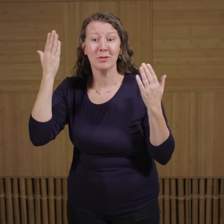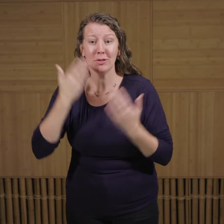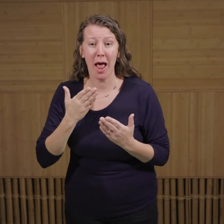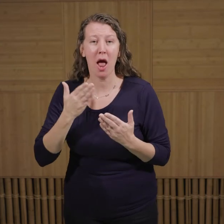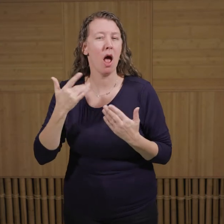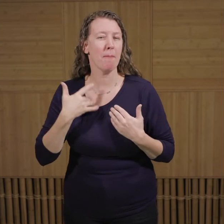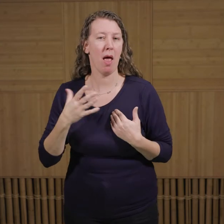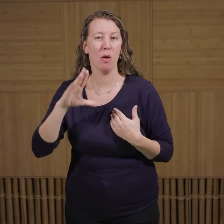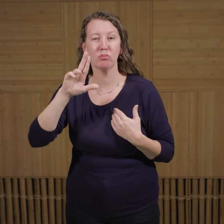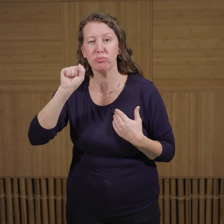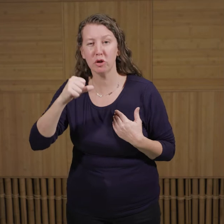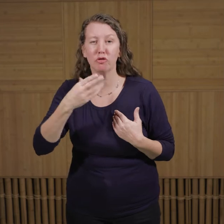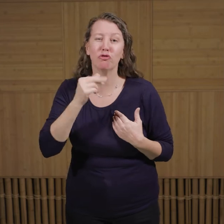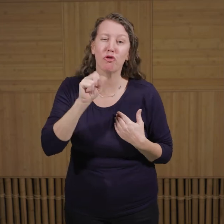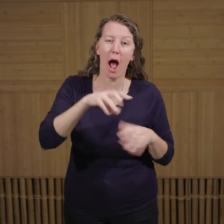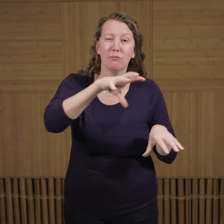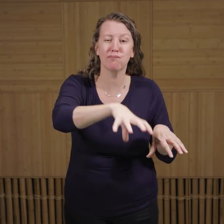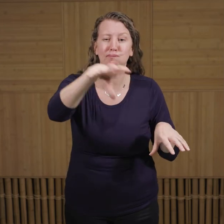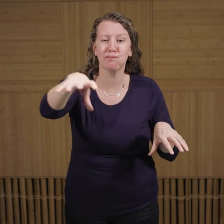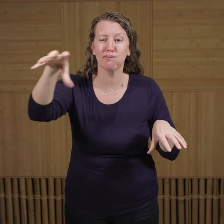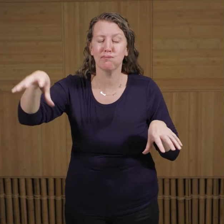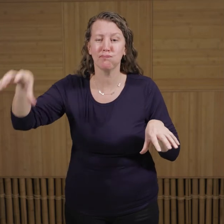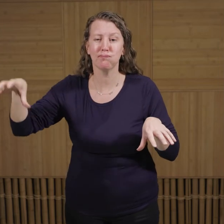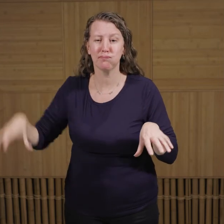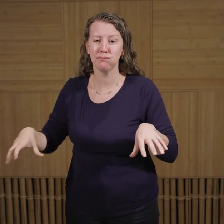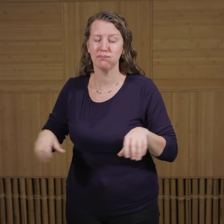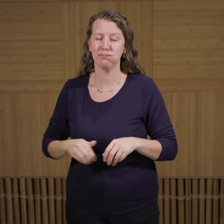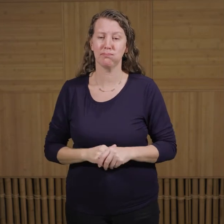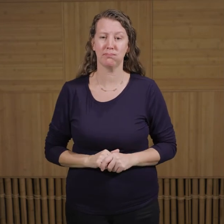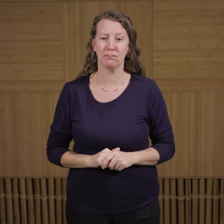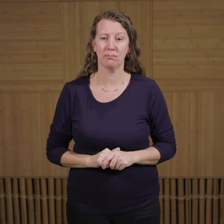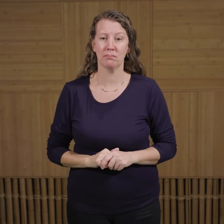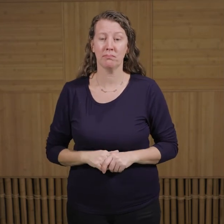and there are also green patches through out of grass as well. The slender-tailed meerkat